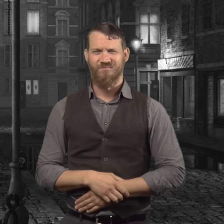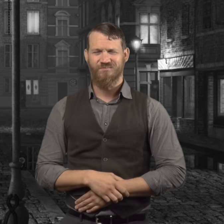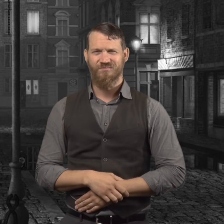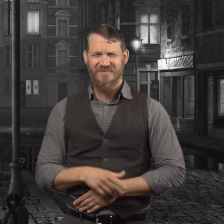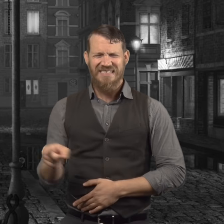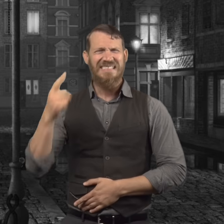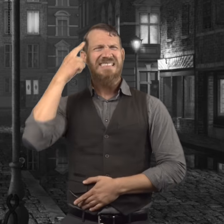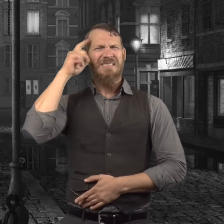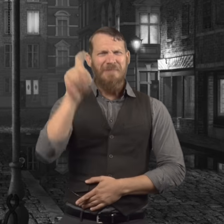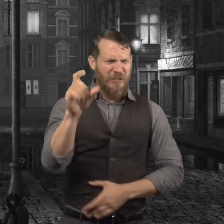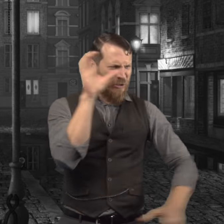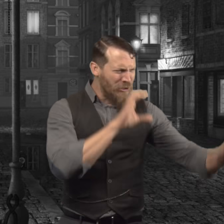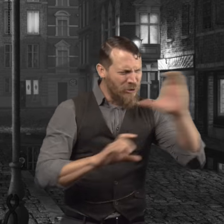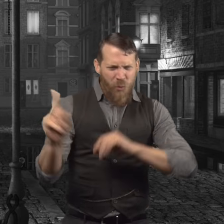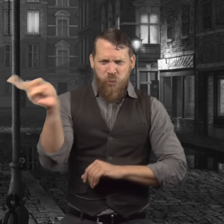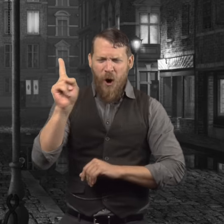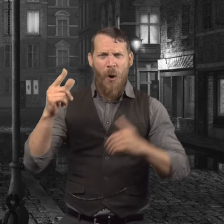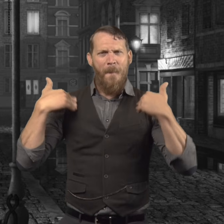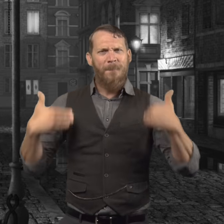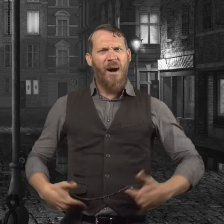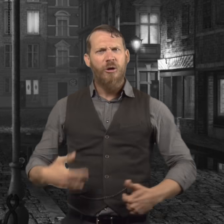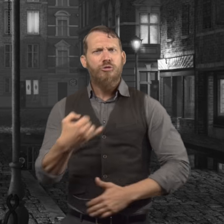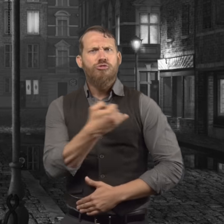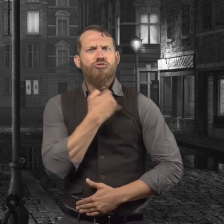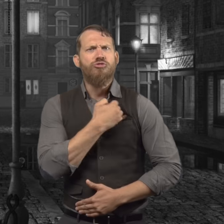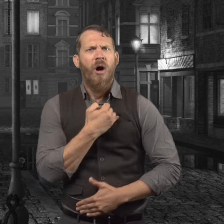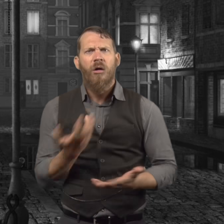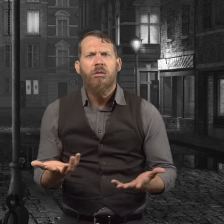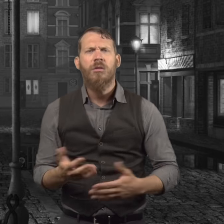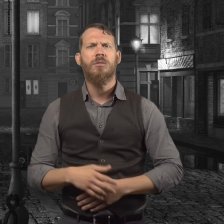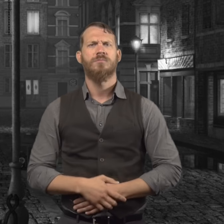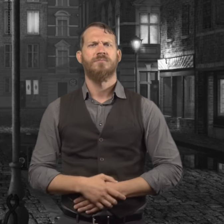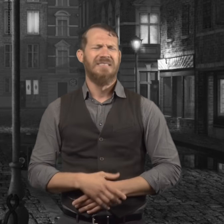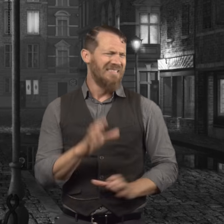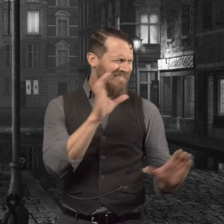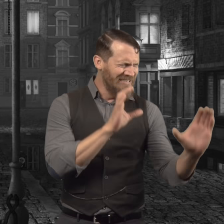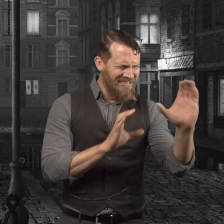That was the end of Mr. Hyde. They began to look for the body of Doctor Jekyll.